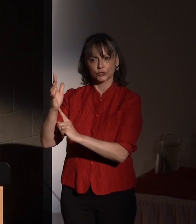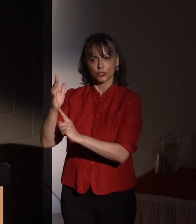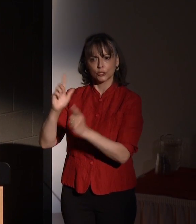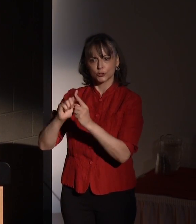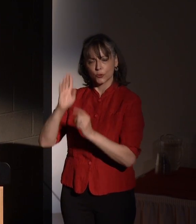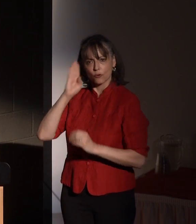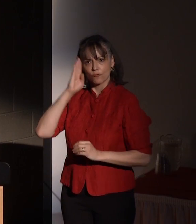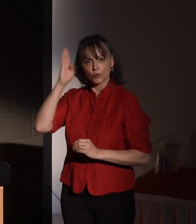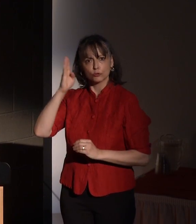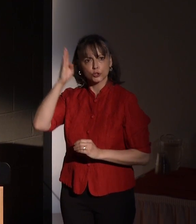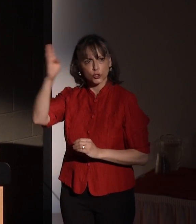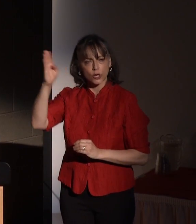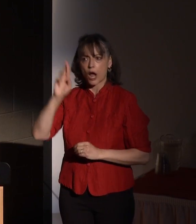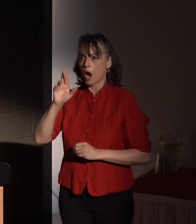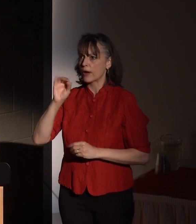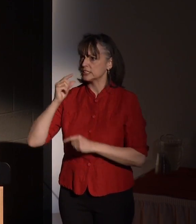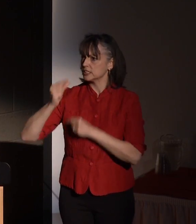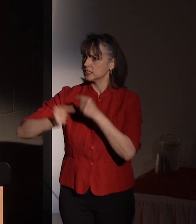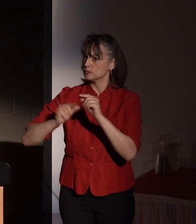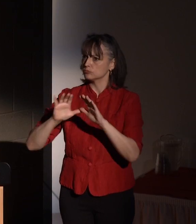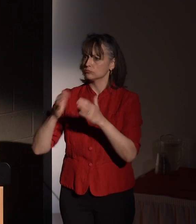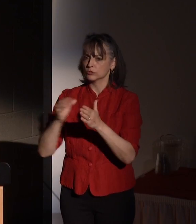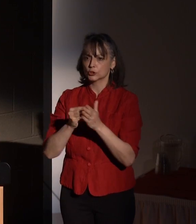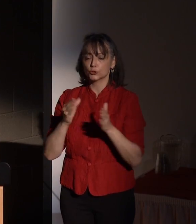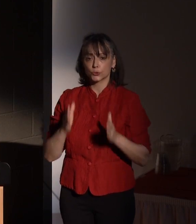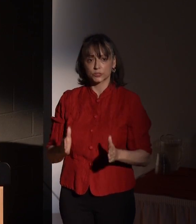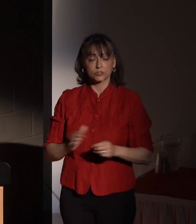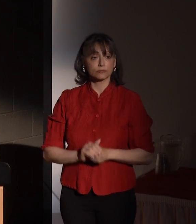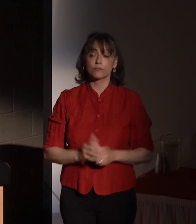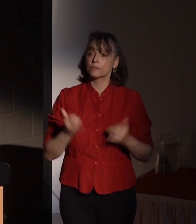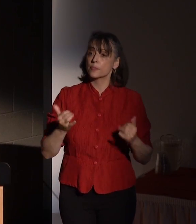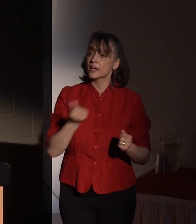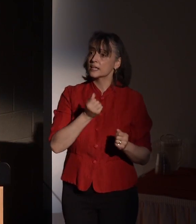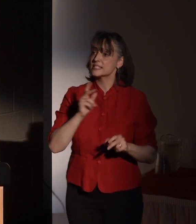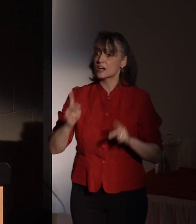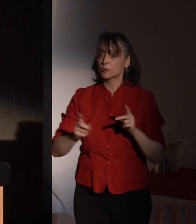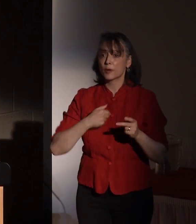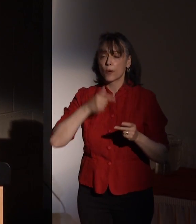generations. There are several people I'd like to welcome and acknowledge,